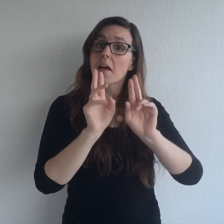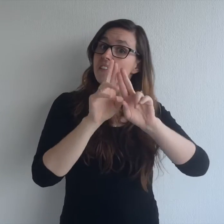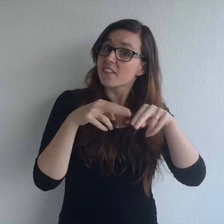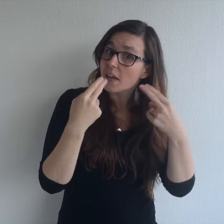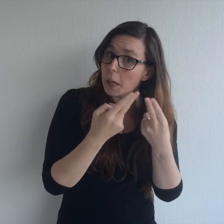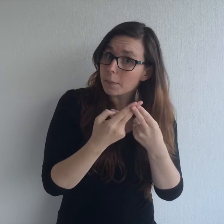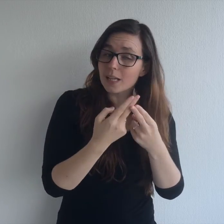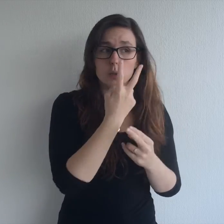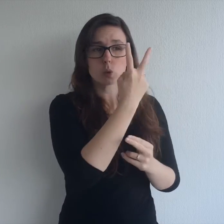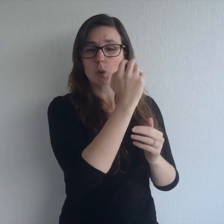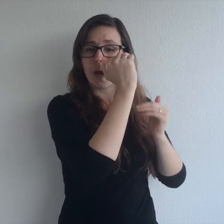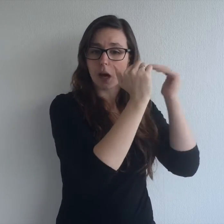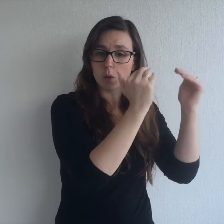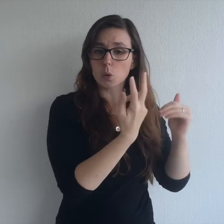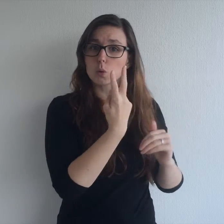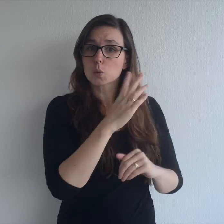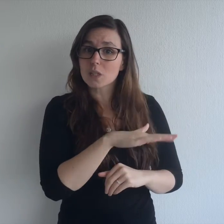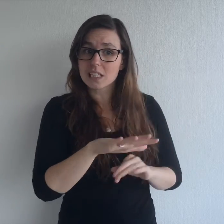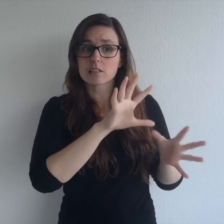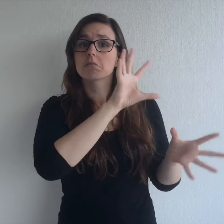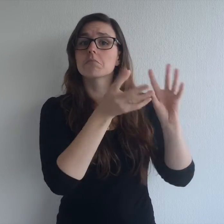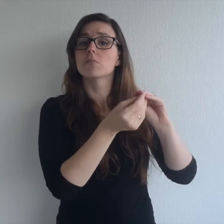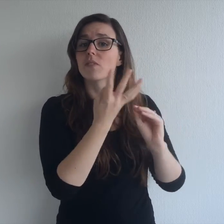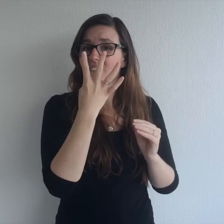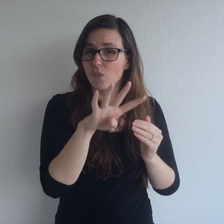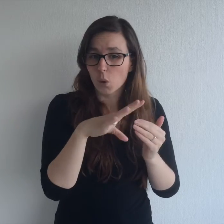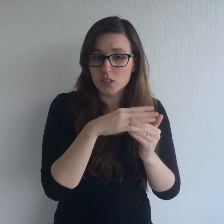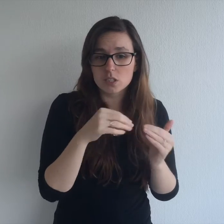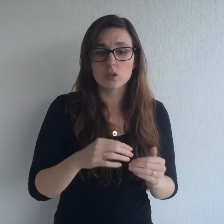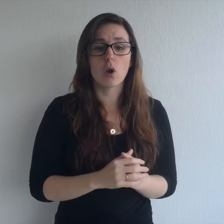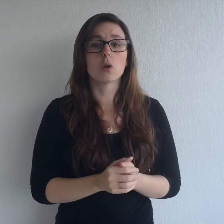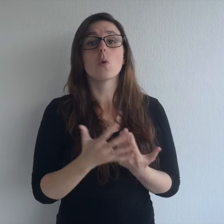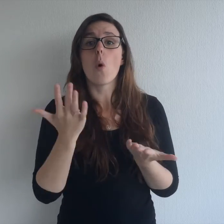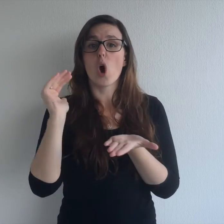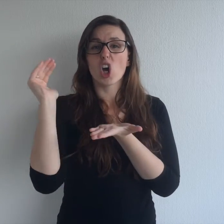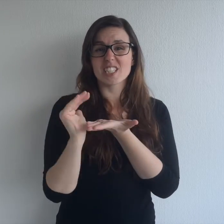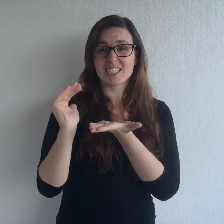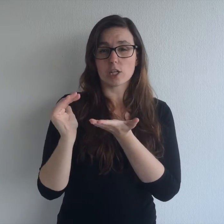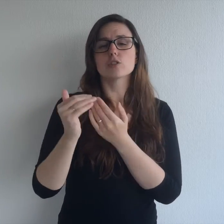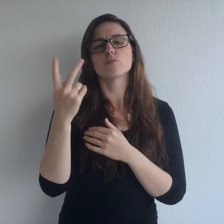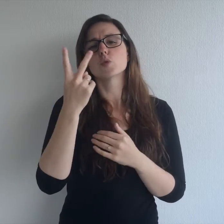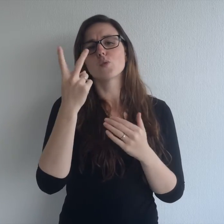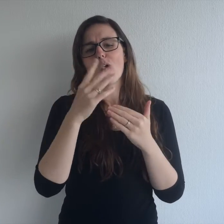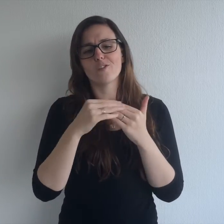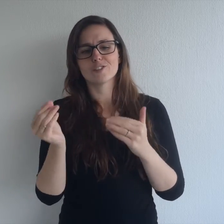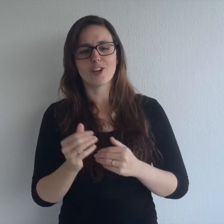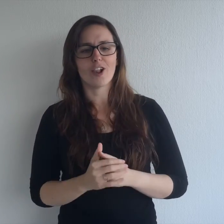Family 2 adults and 2 children $40, Concession $12.